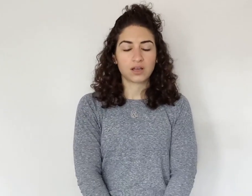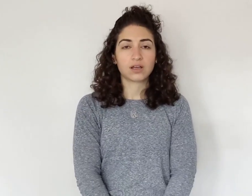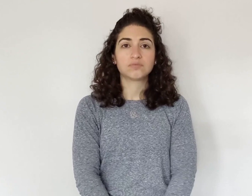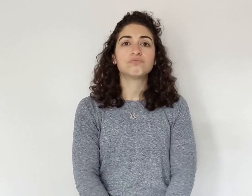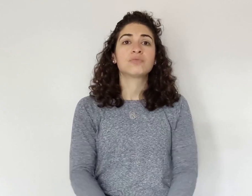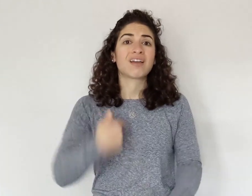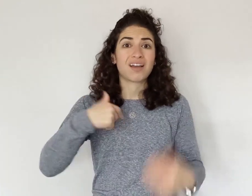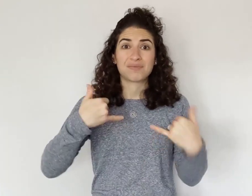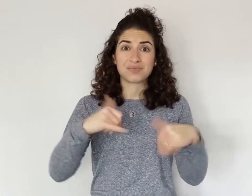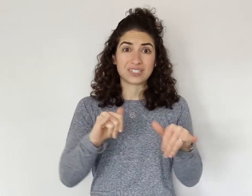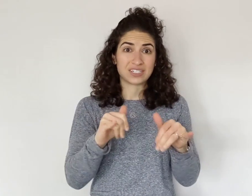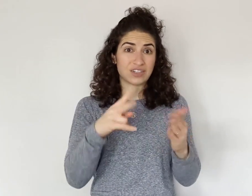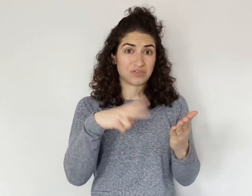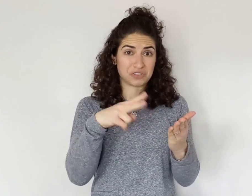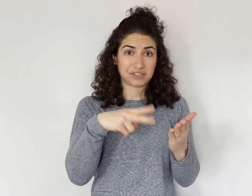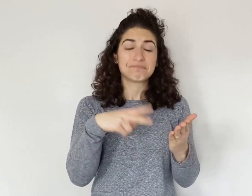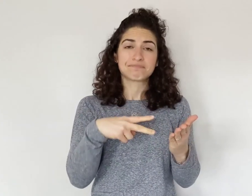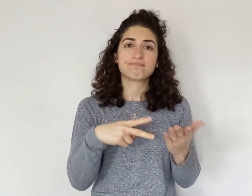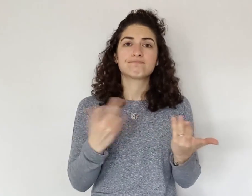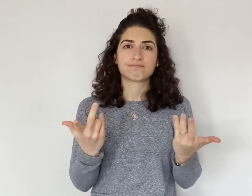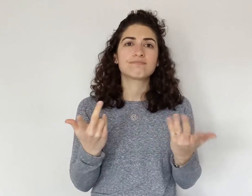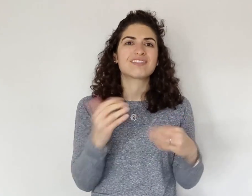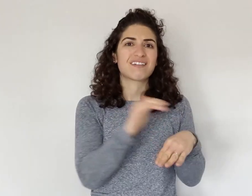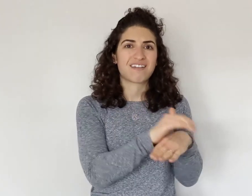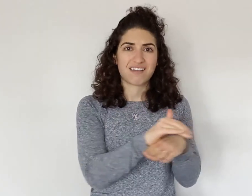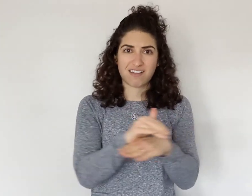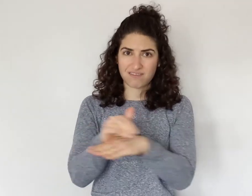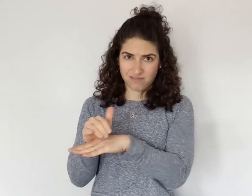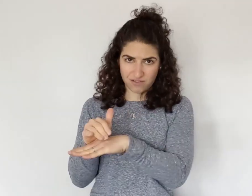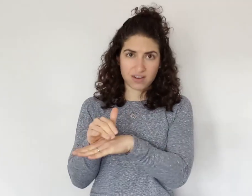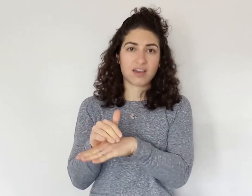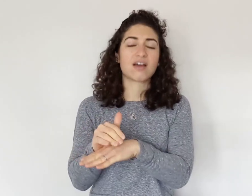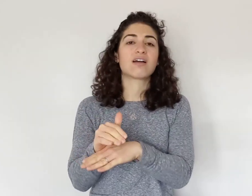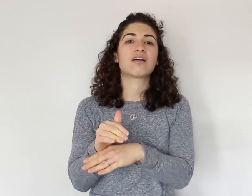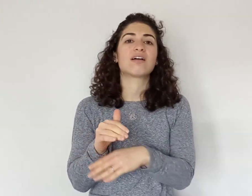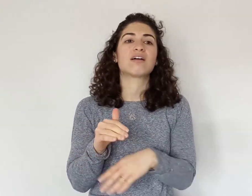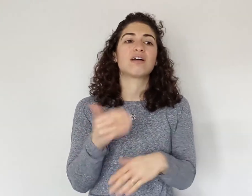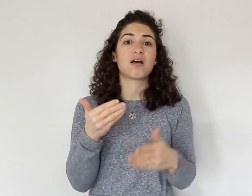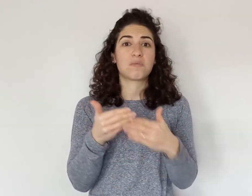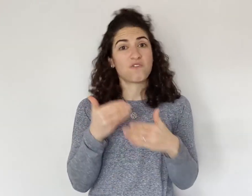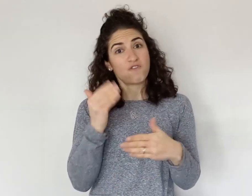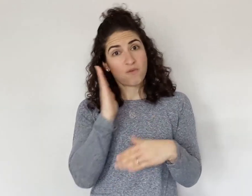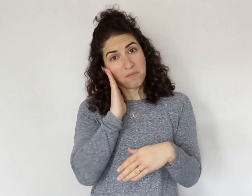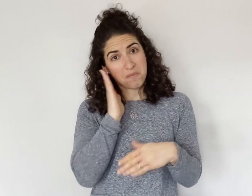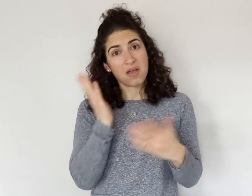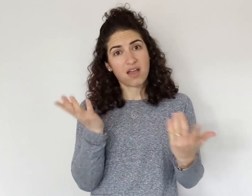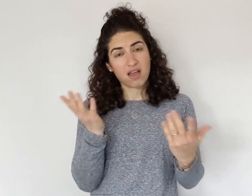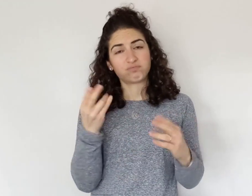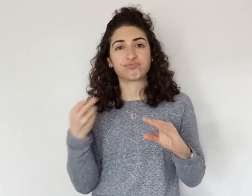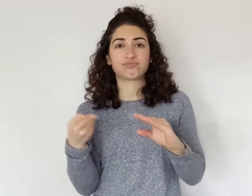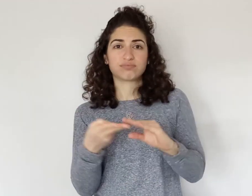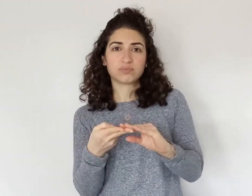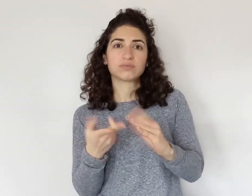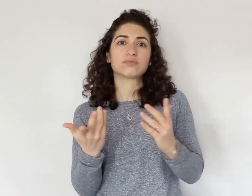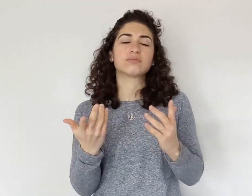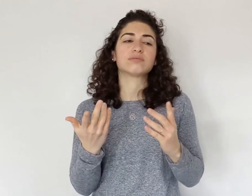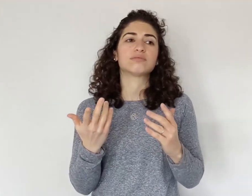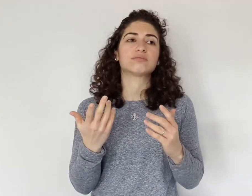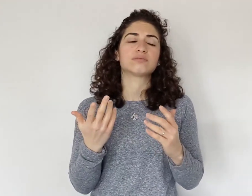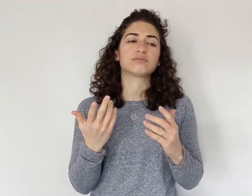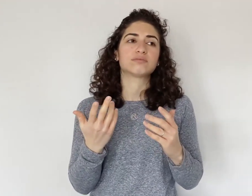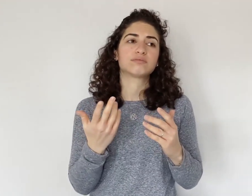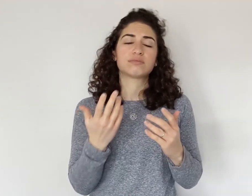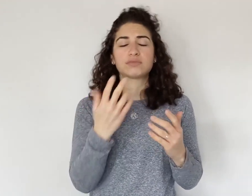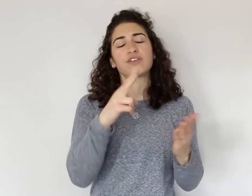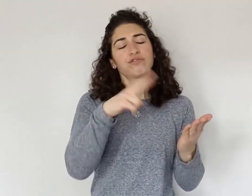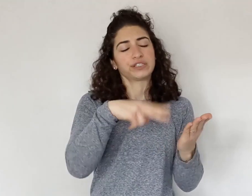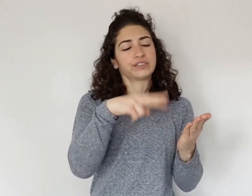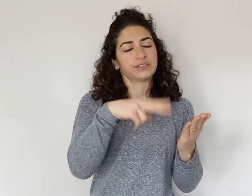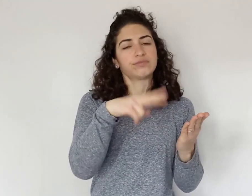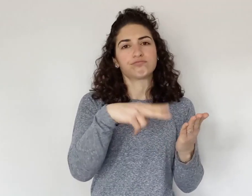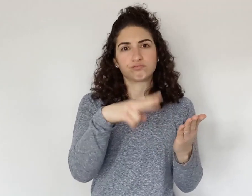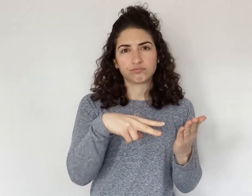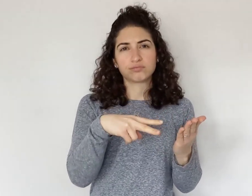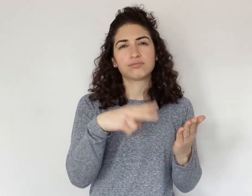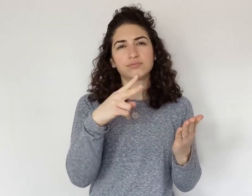I am still reading. Every night, before I sleep, I get in bed, I read and